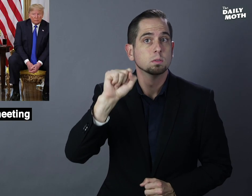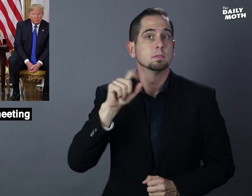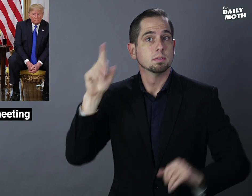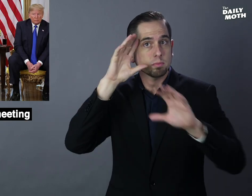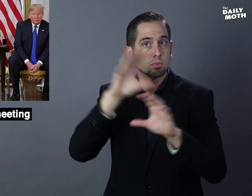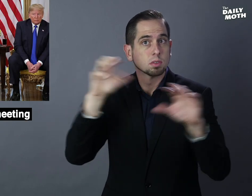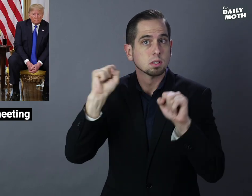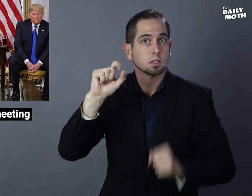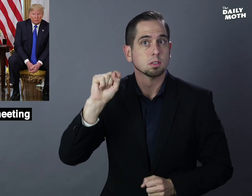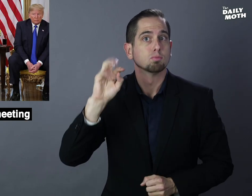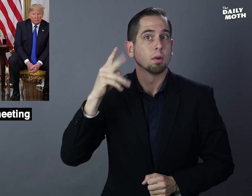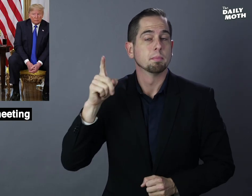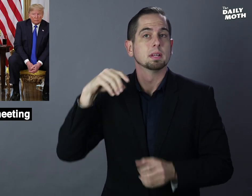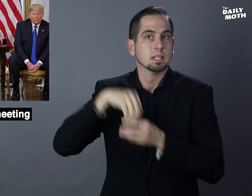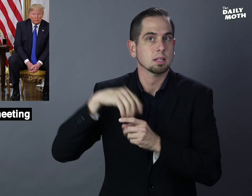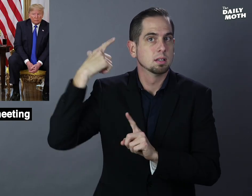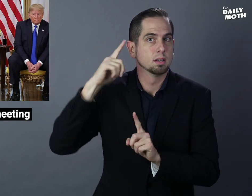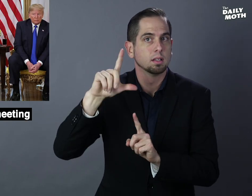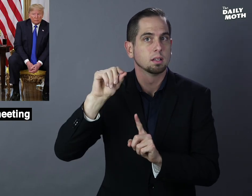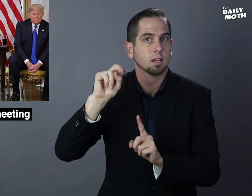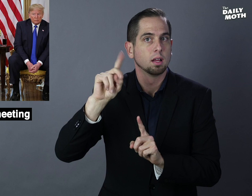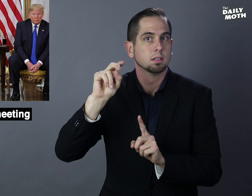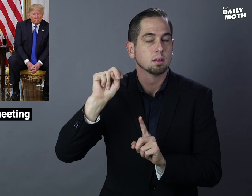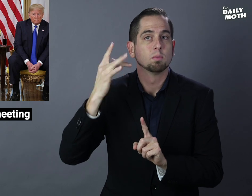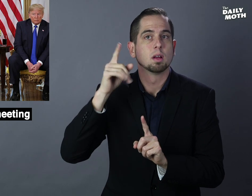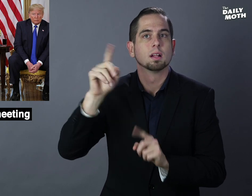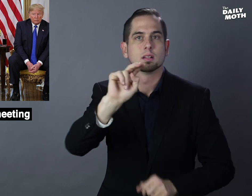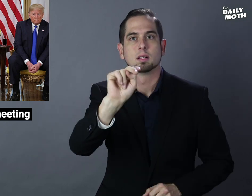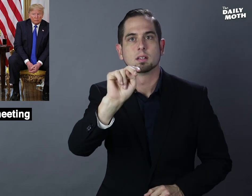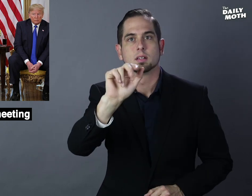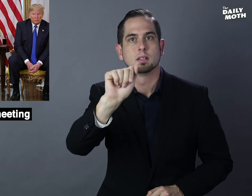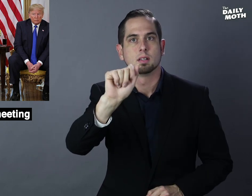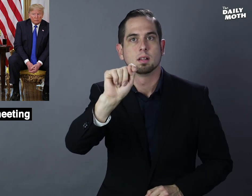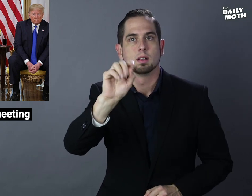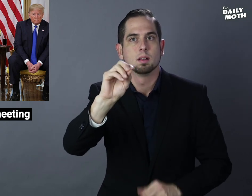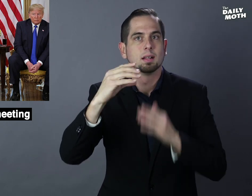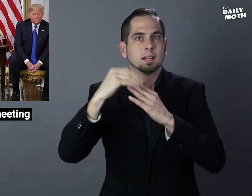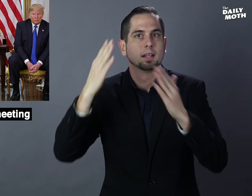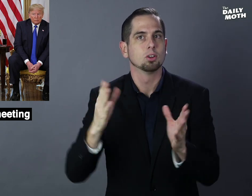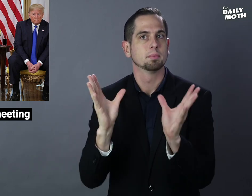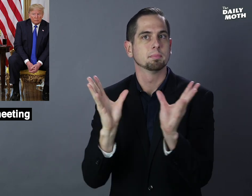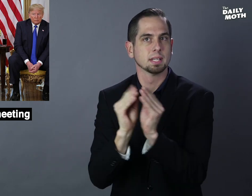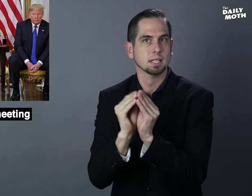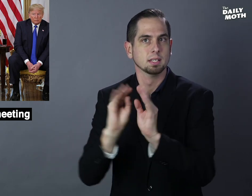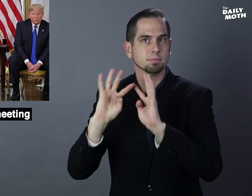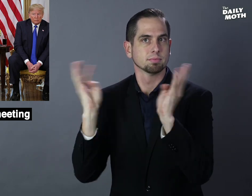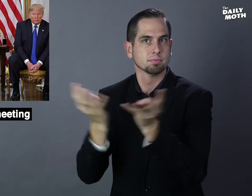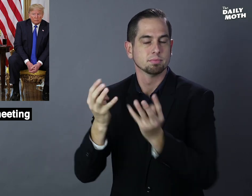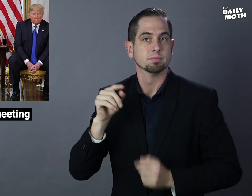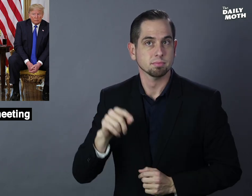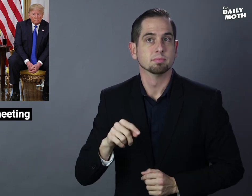President Trump is in London for a NATO leaders' meeting.